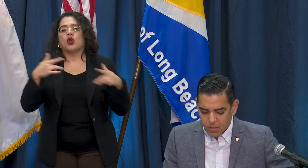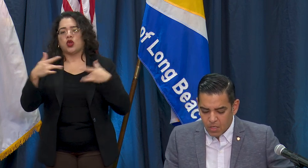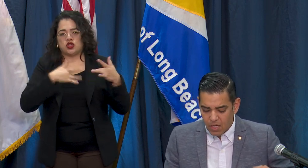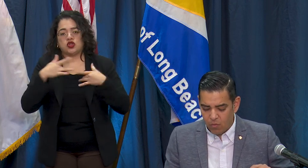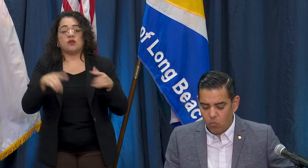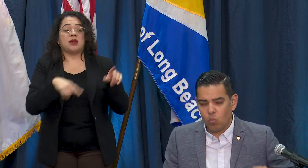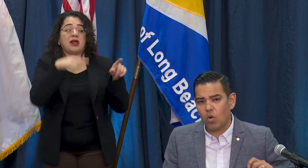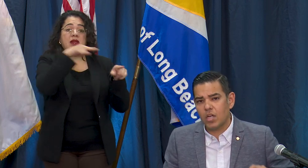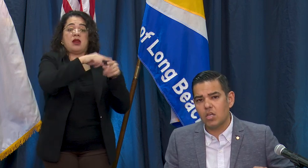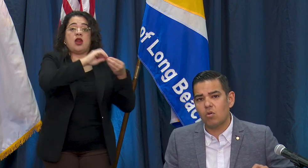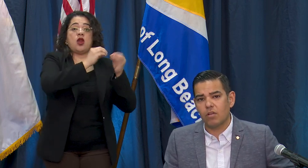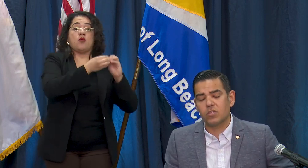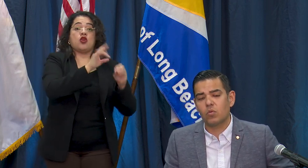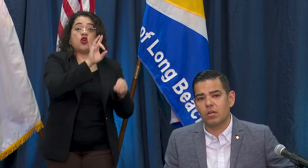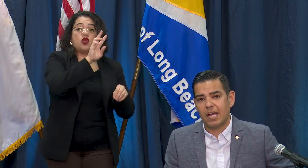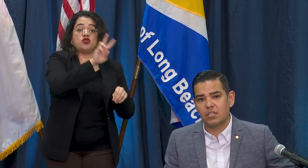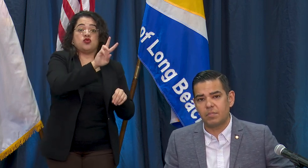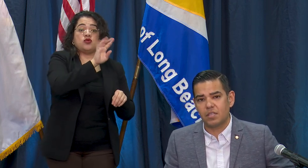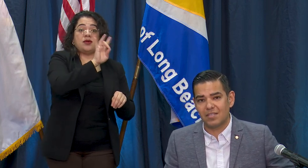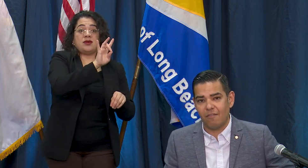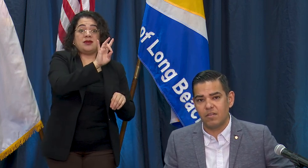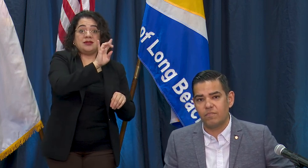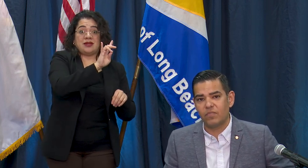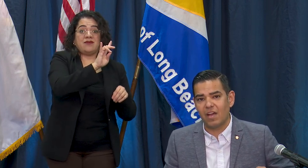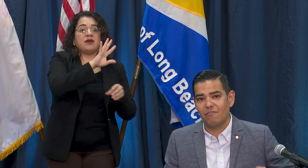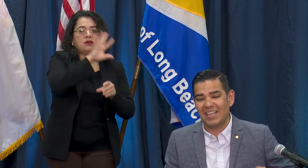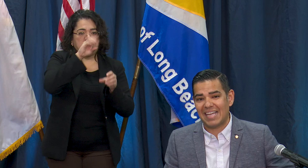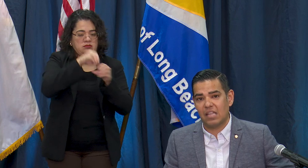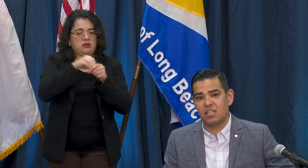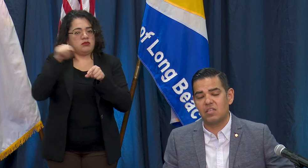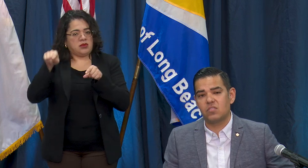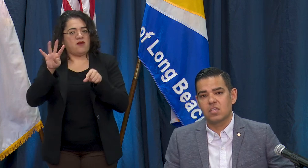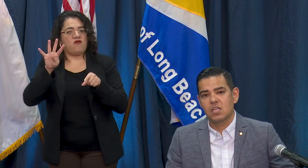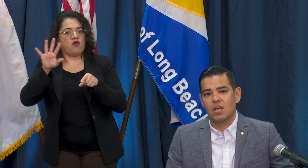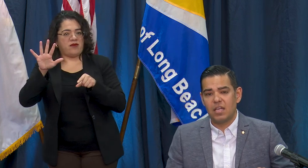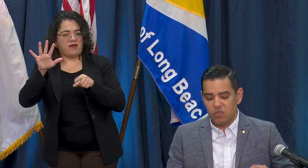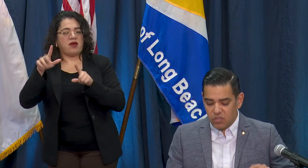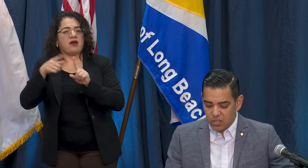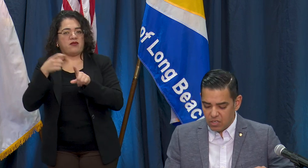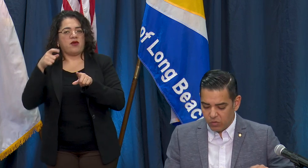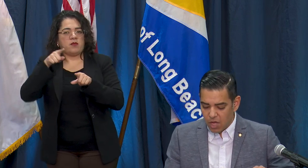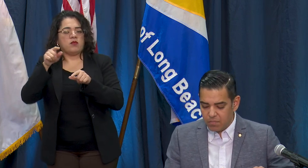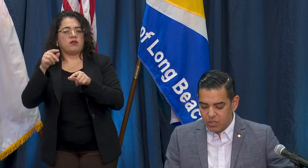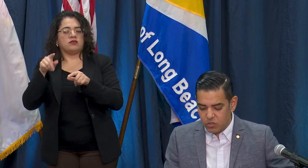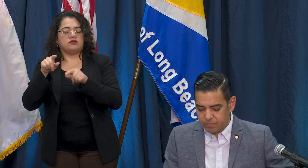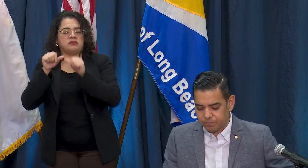I want to note also we are now up to 7 fatalities in the City of Long Beach.